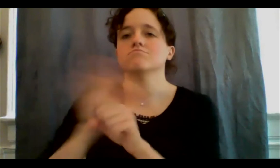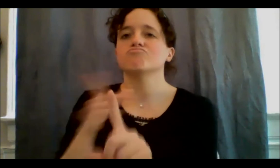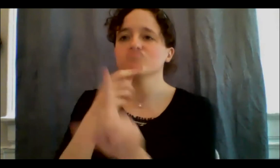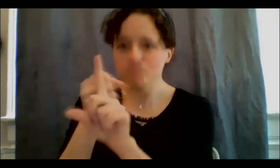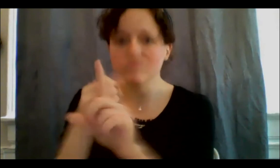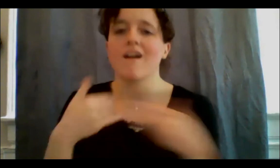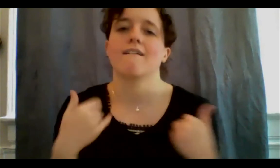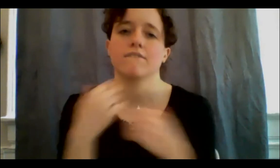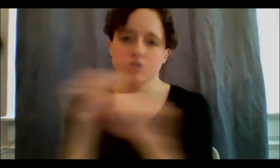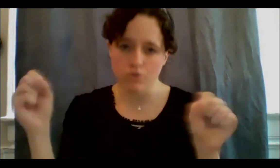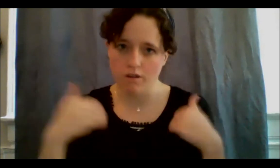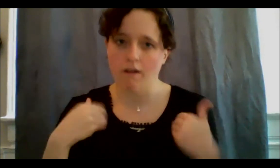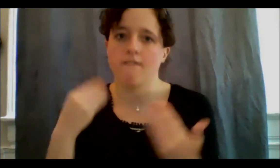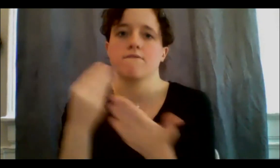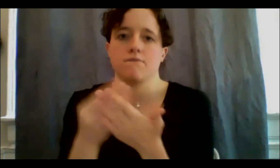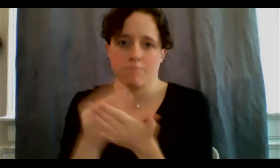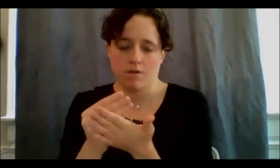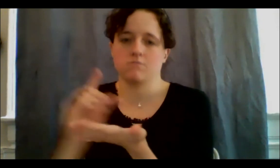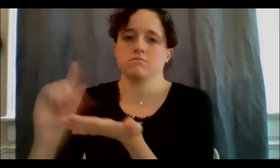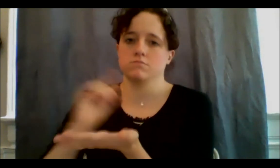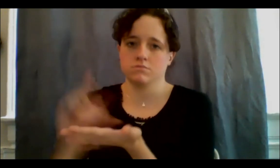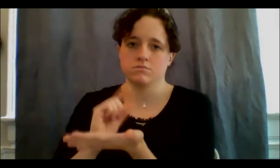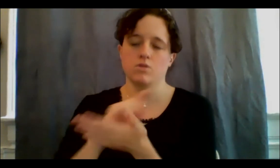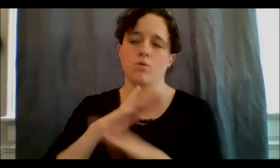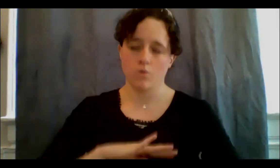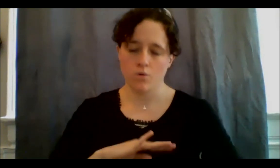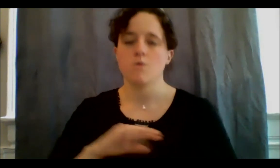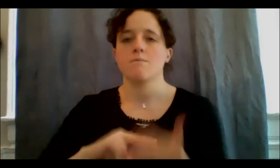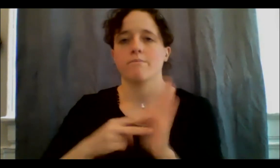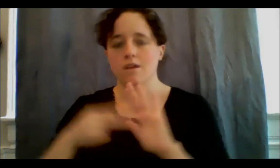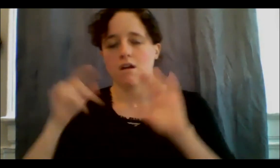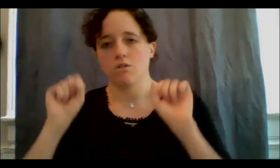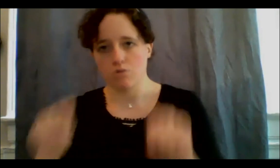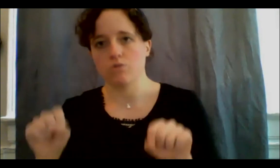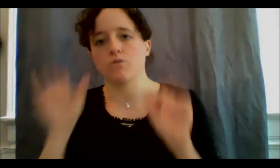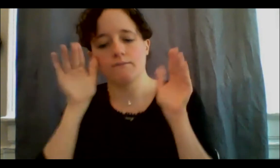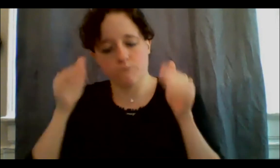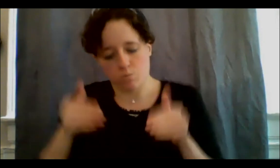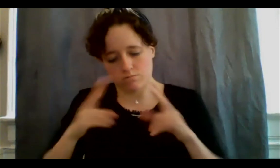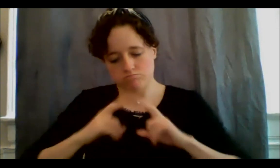afforded that opportunity, to have that time, to really reflect inward.